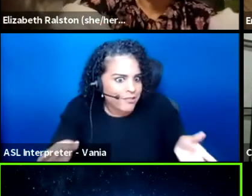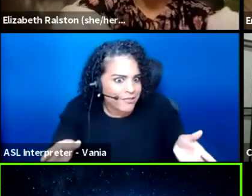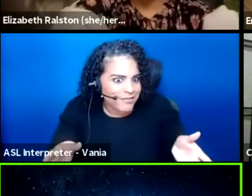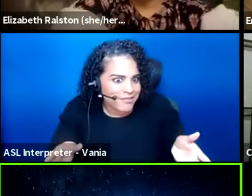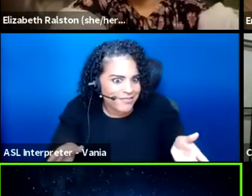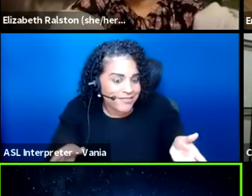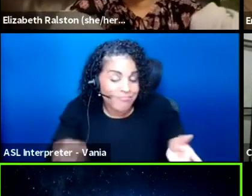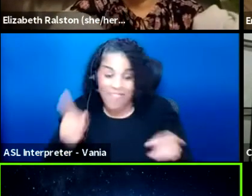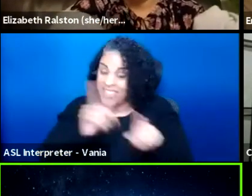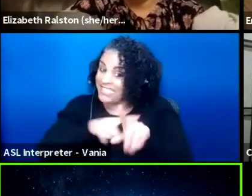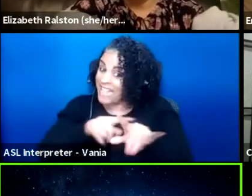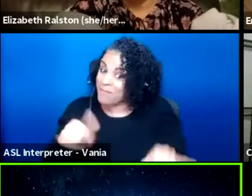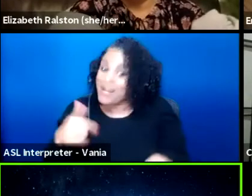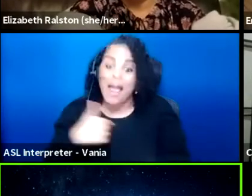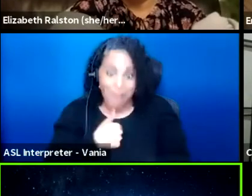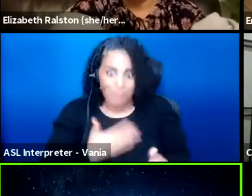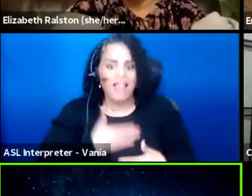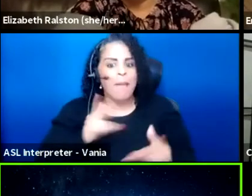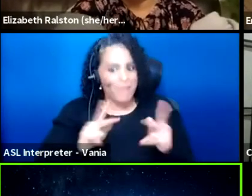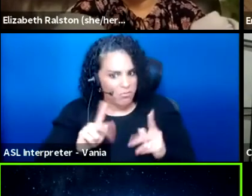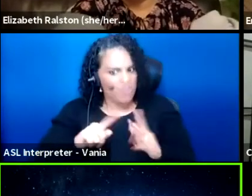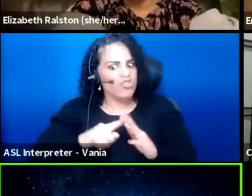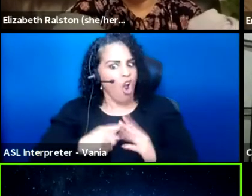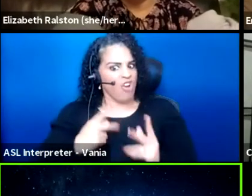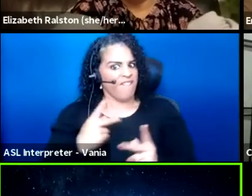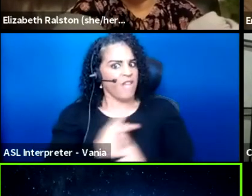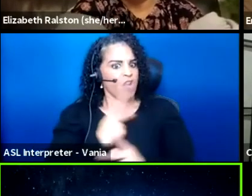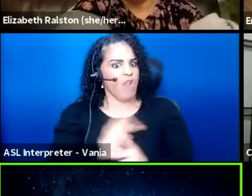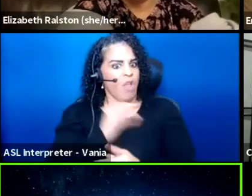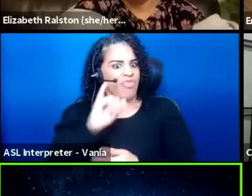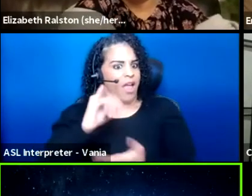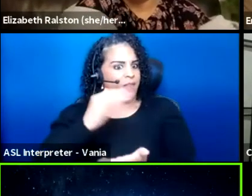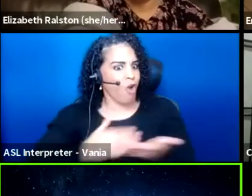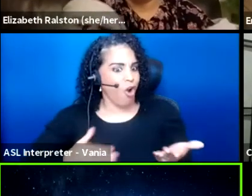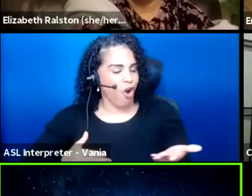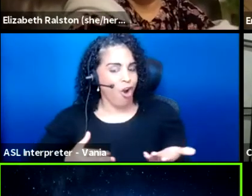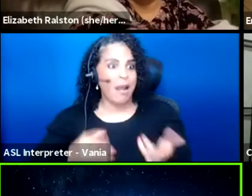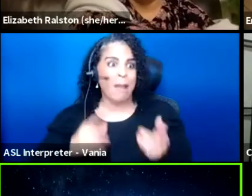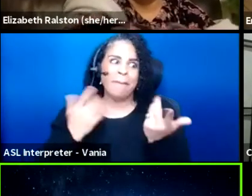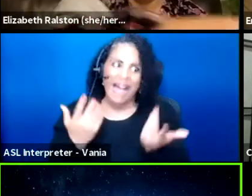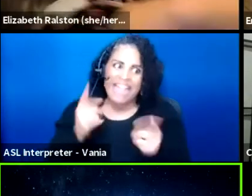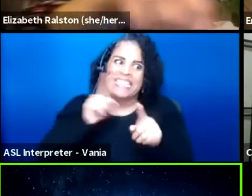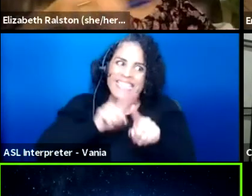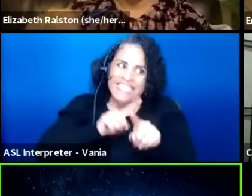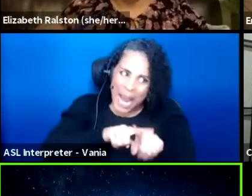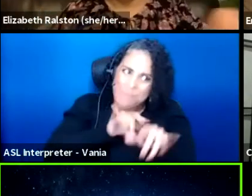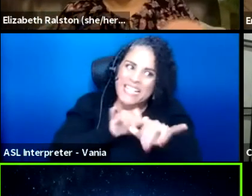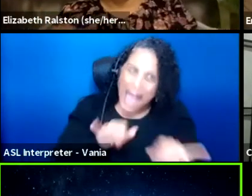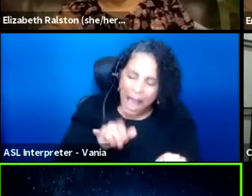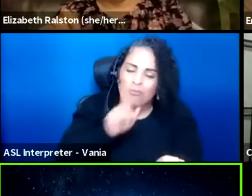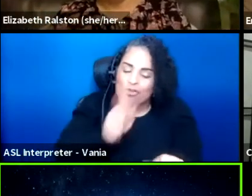and I'm glad that people are finally starting to figure that out. Yet, at the same time, and this is just a personal thing for me,